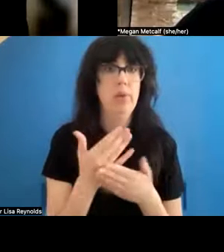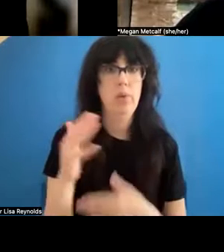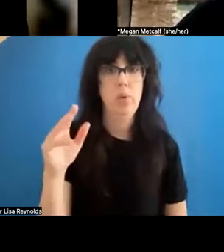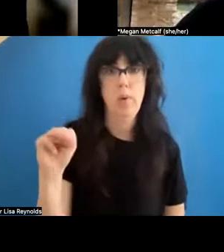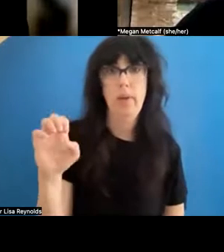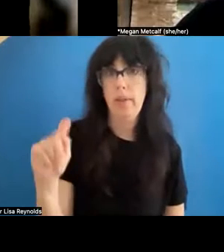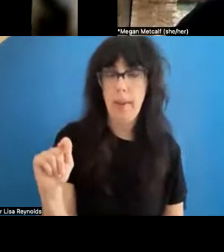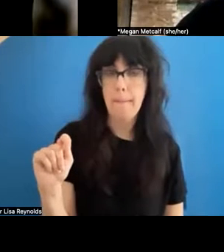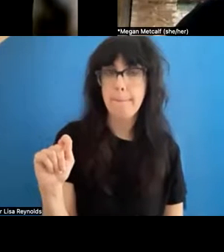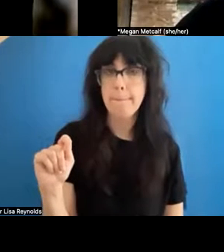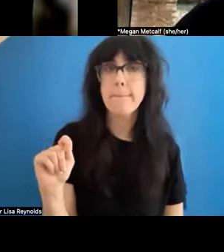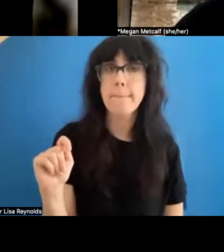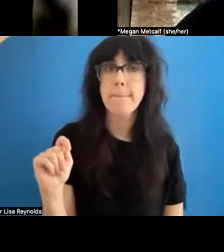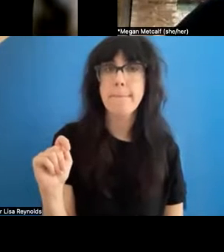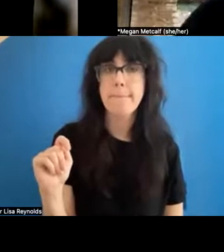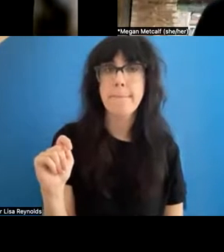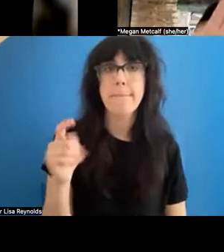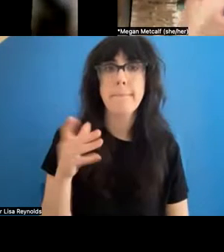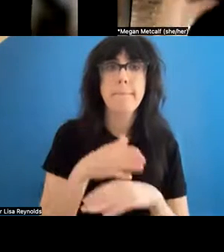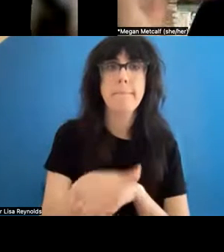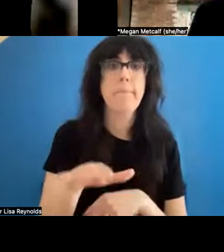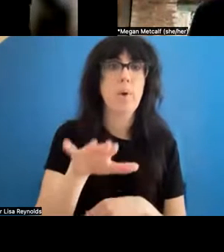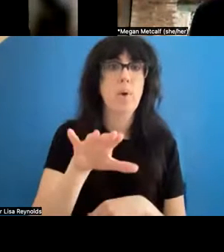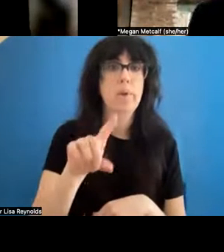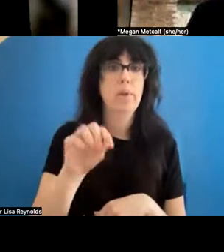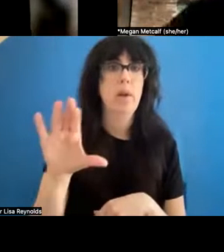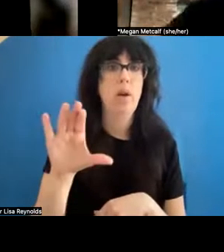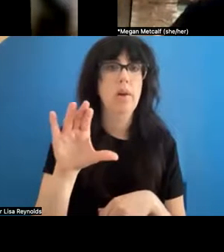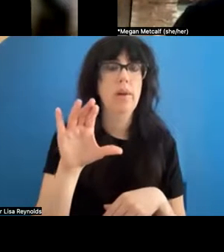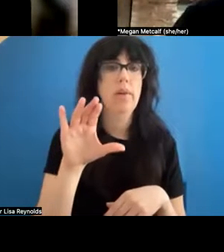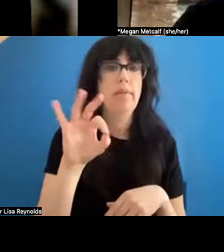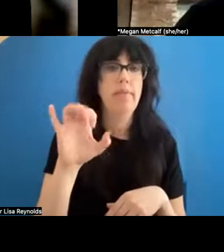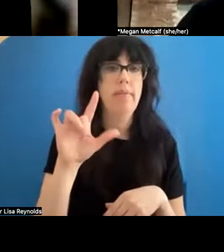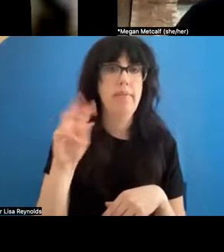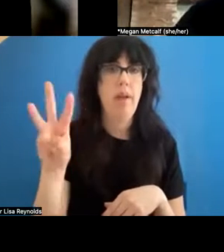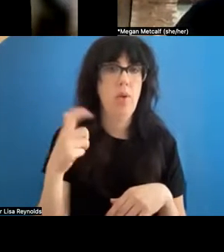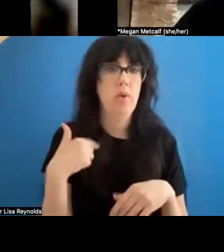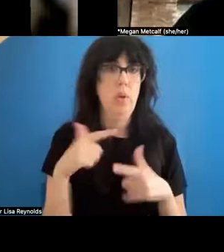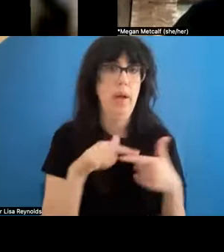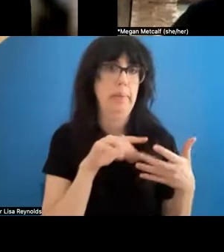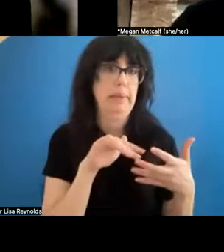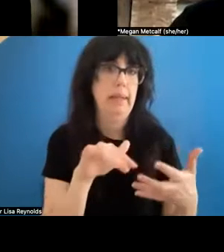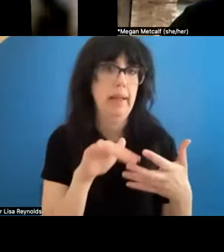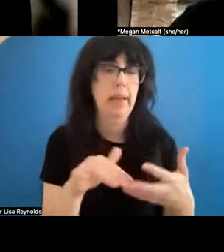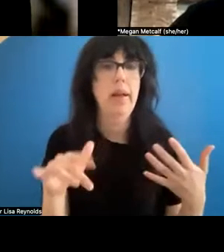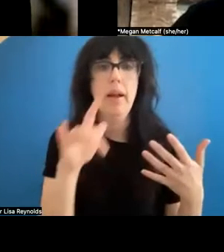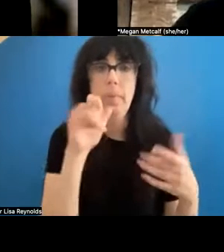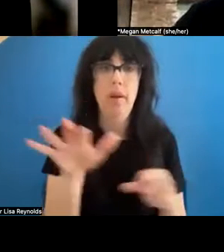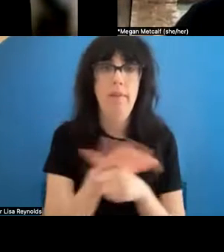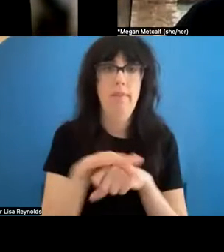a post-doctoral fellow, studying it , as opposed to being embedded in like a curatorial